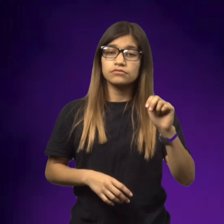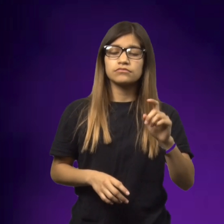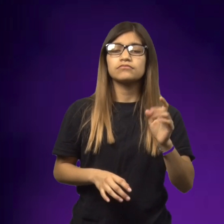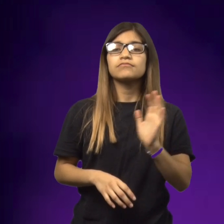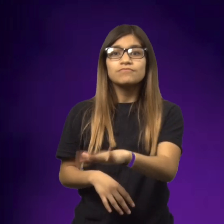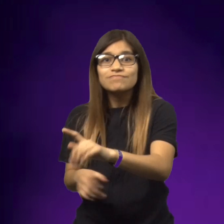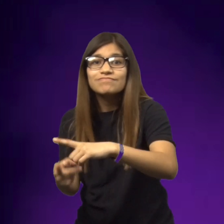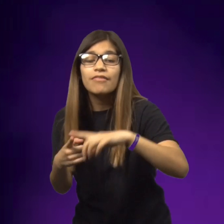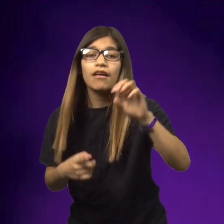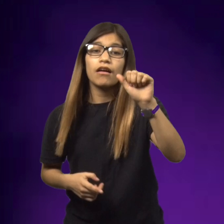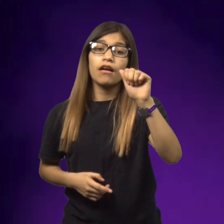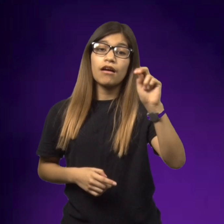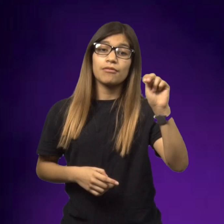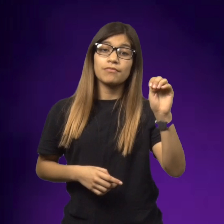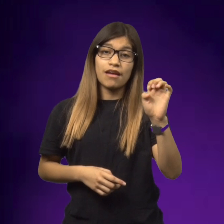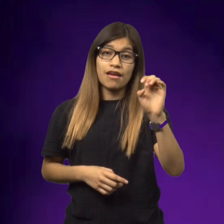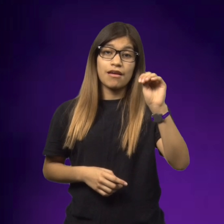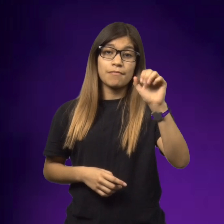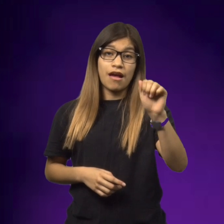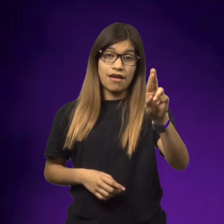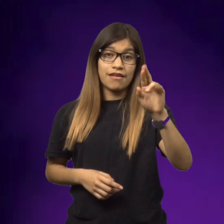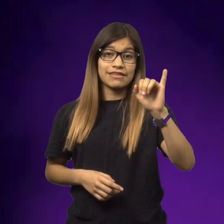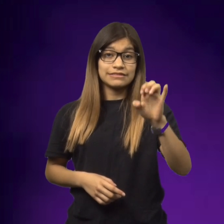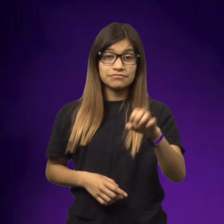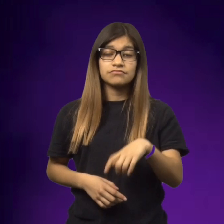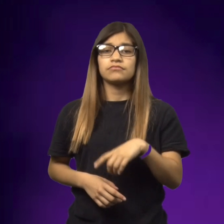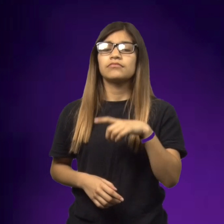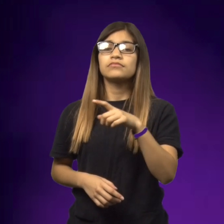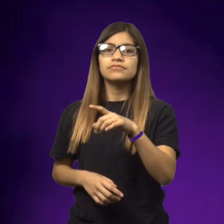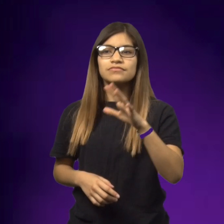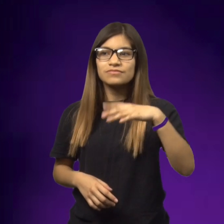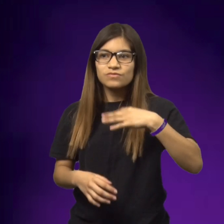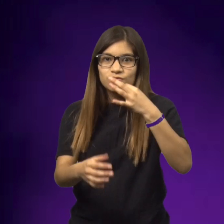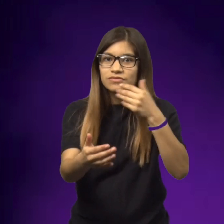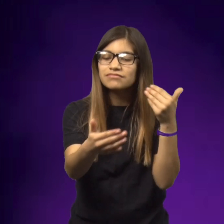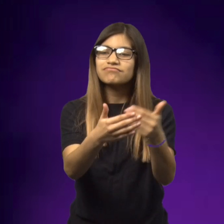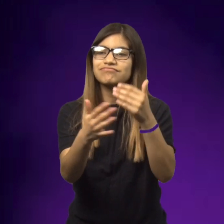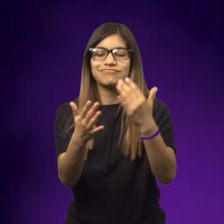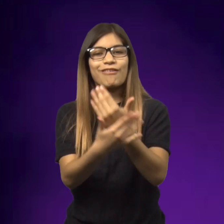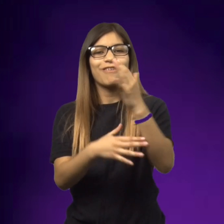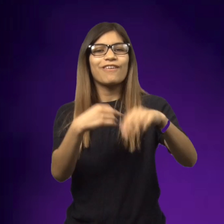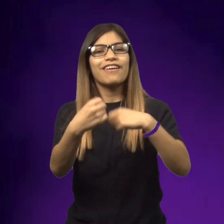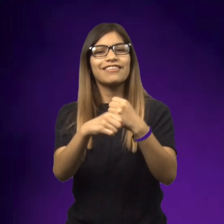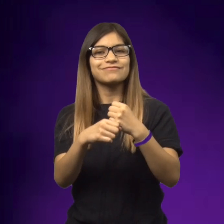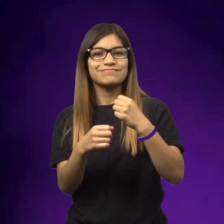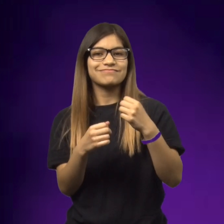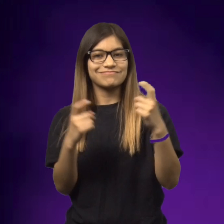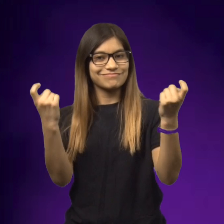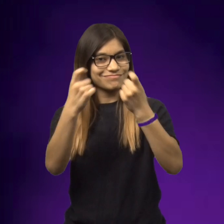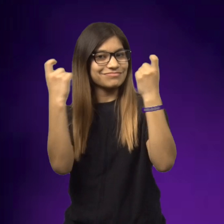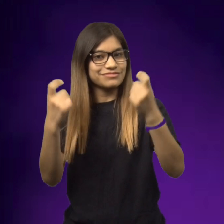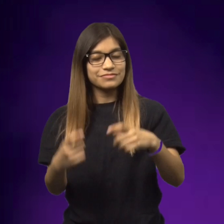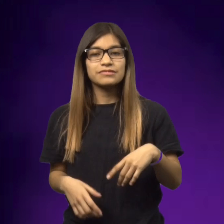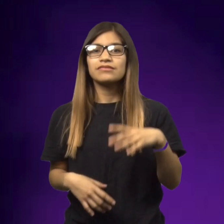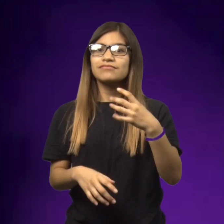Ellen was excited to tell Annemarie that their new year was approaching, and they were going to have a festival.